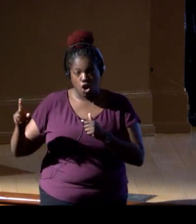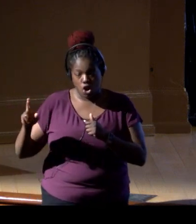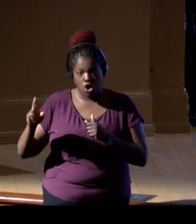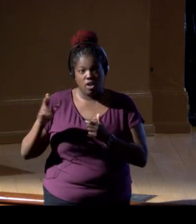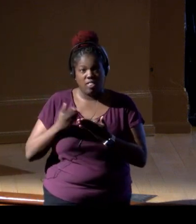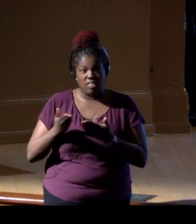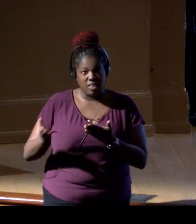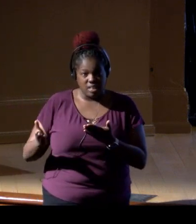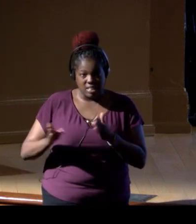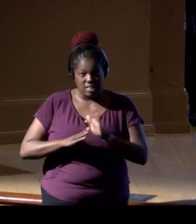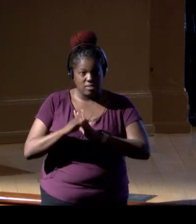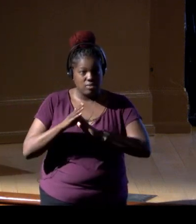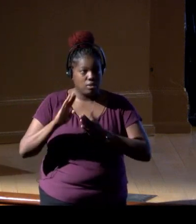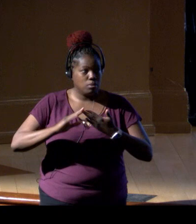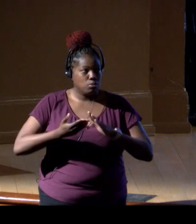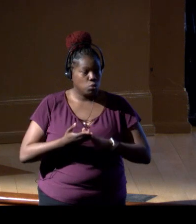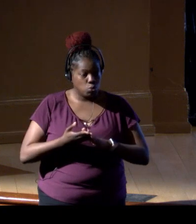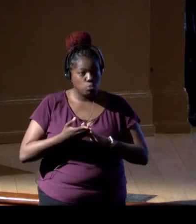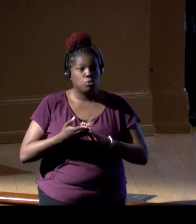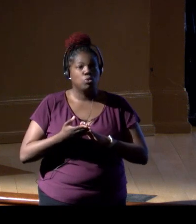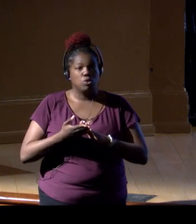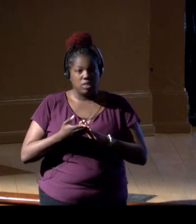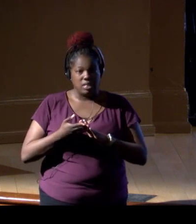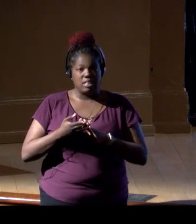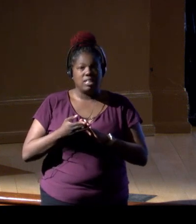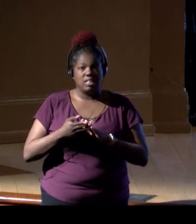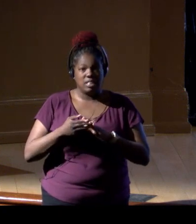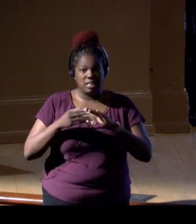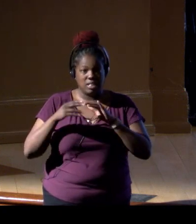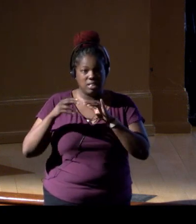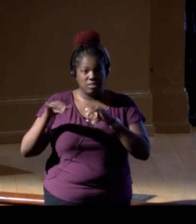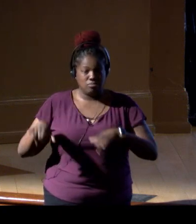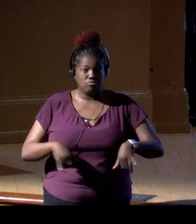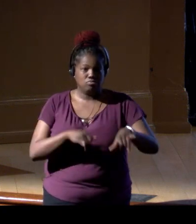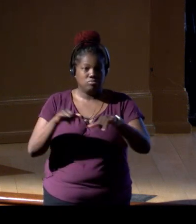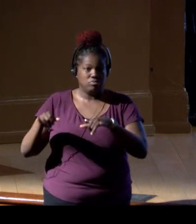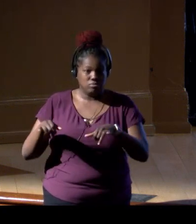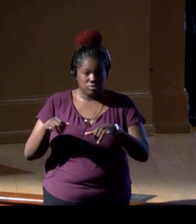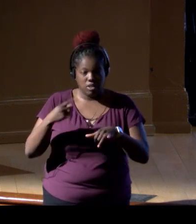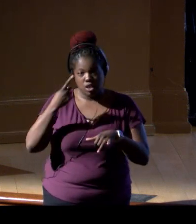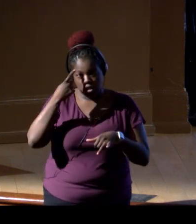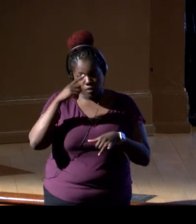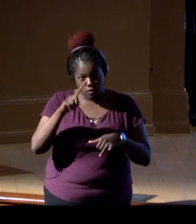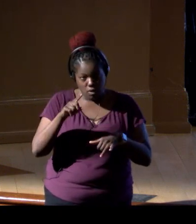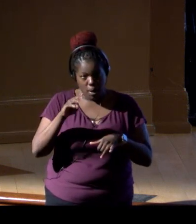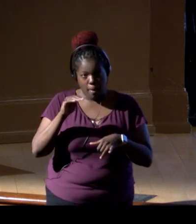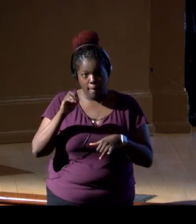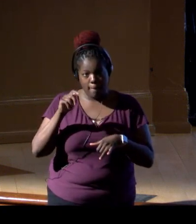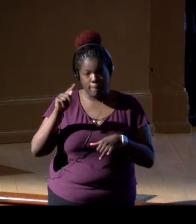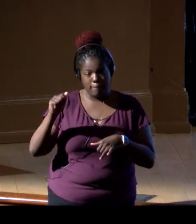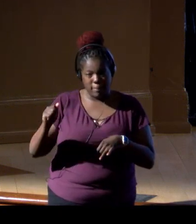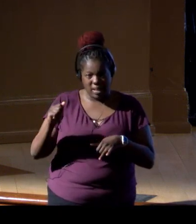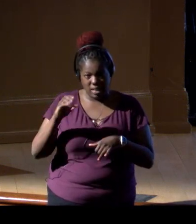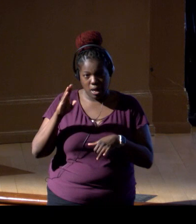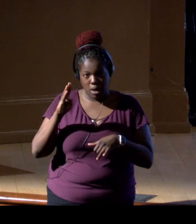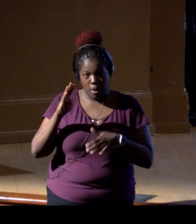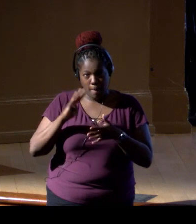developing community consensus standards for integration of eDNA and metabarcoding data for public display